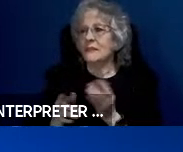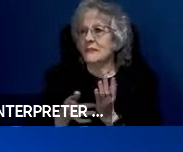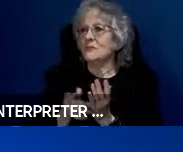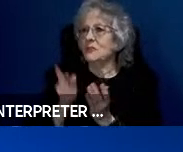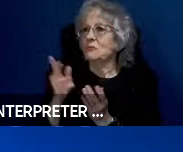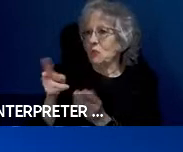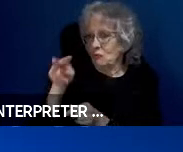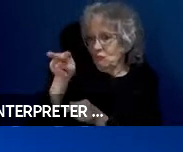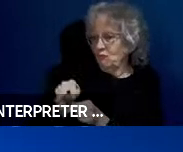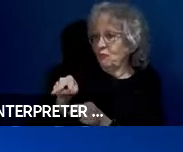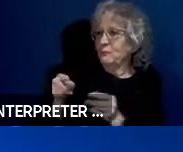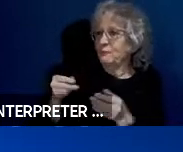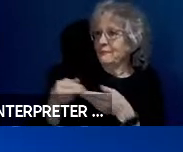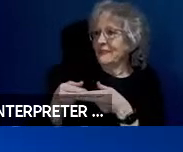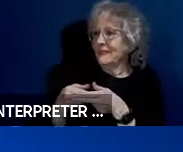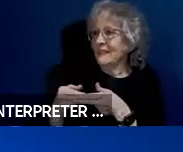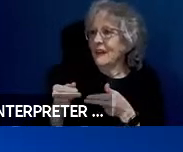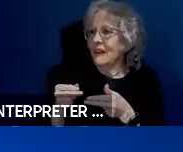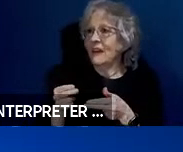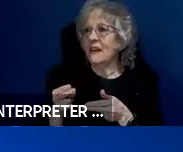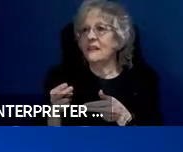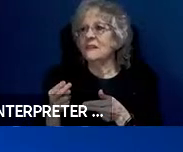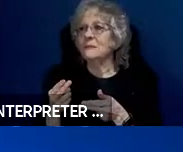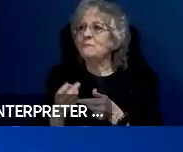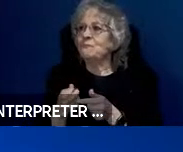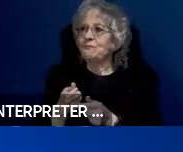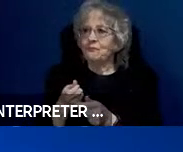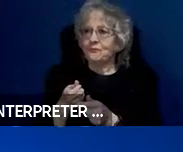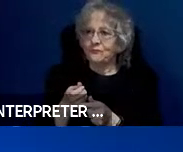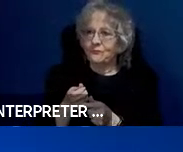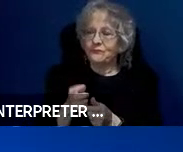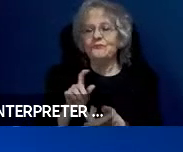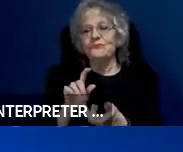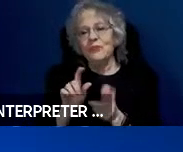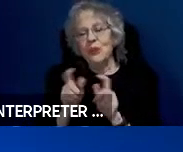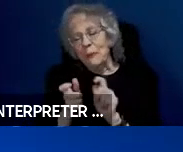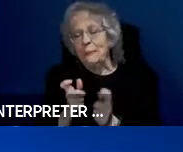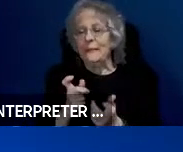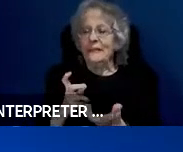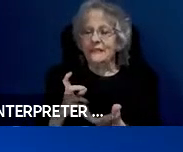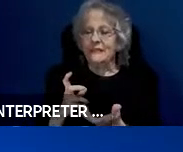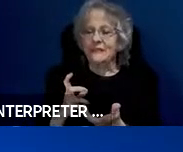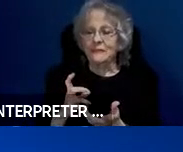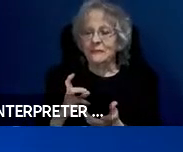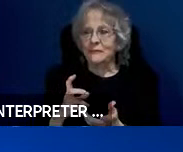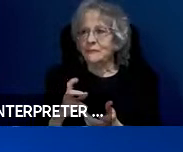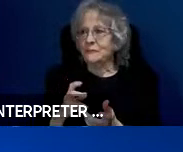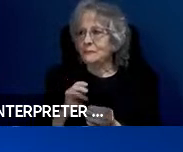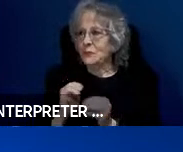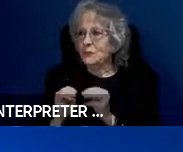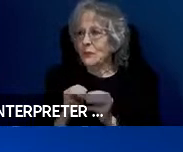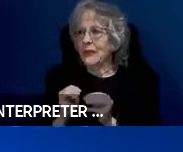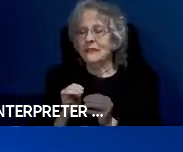analyst, analysis, evaluation, manipulation, management, movement, control, display, switching,